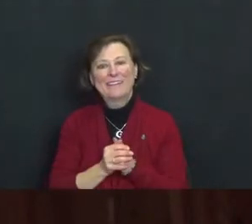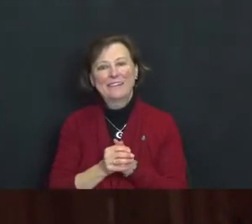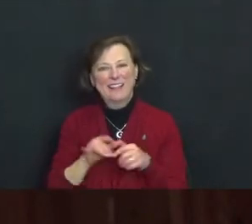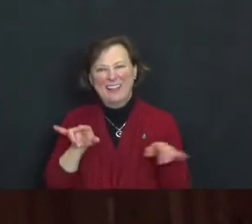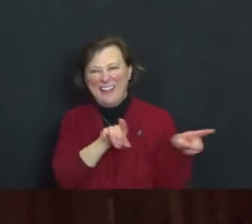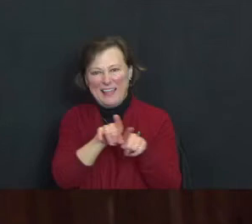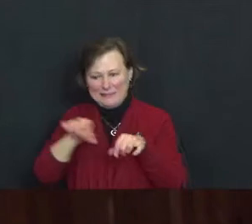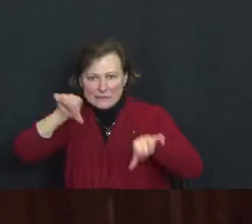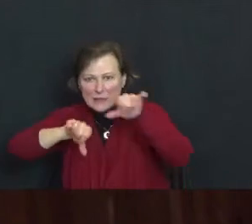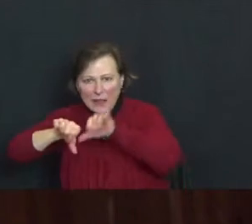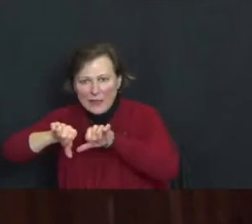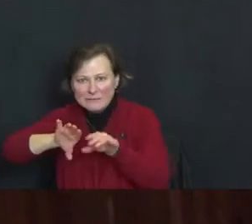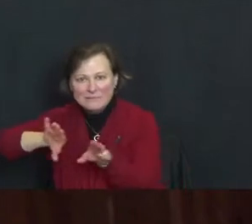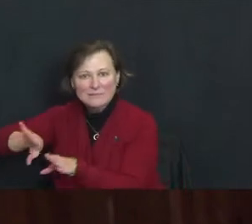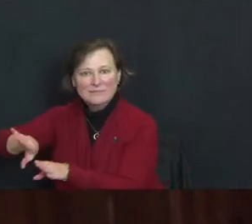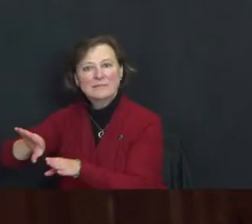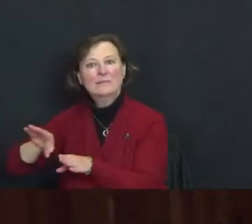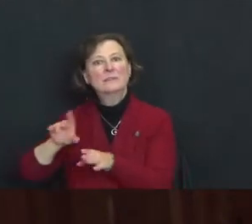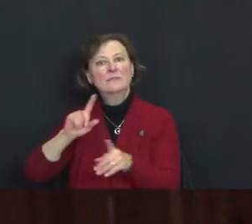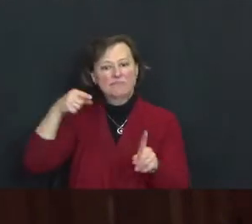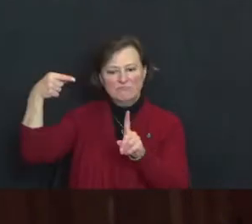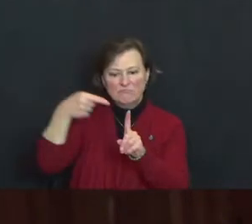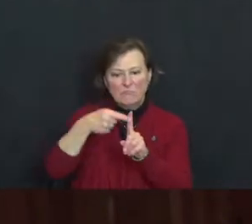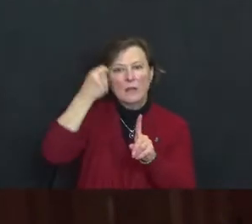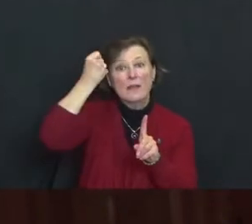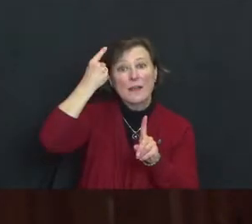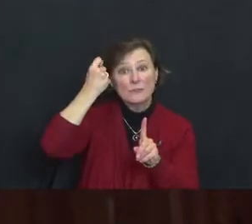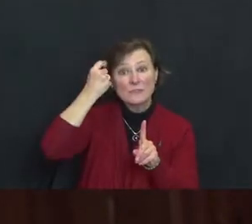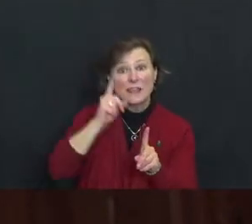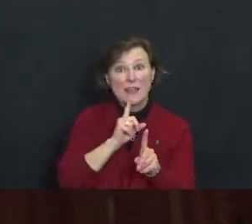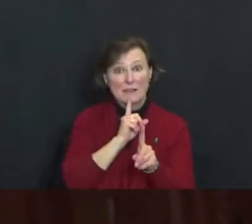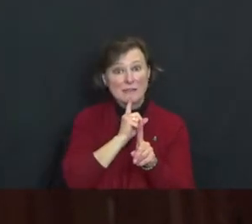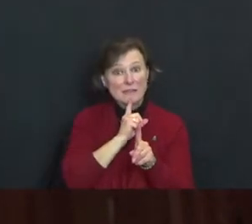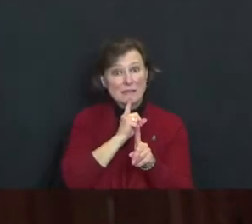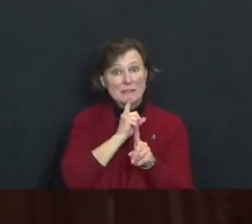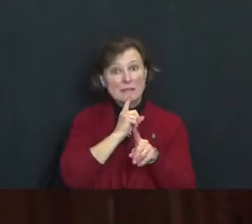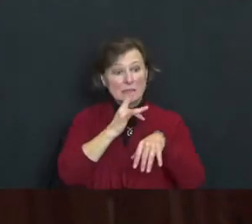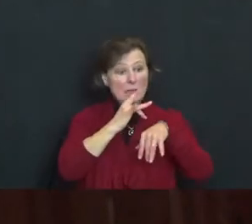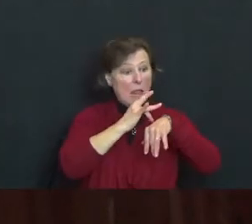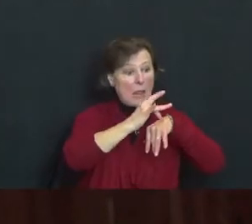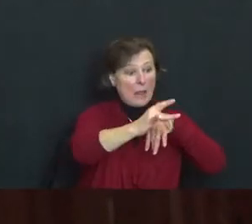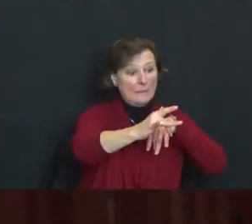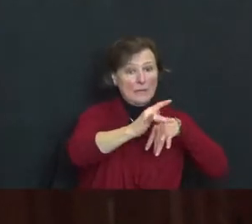“rather it points to an understanding that the emptiness of intrinsic selfhood is another